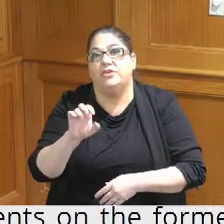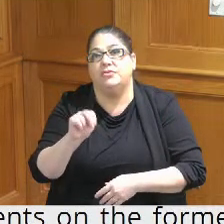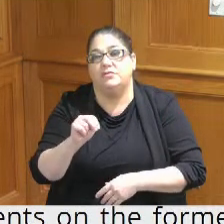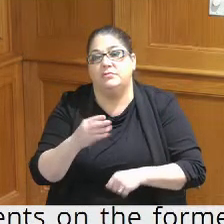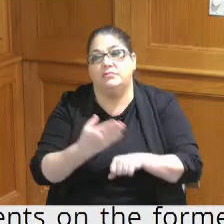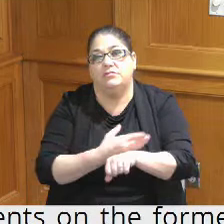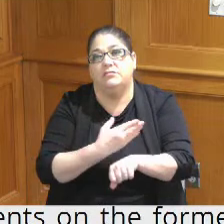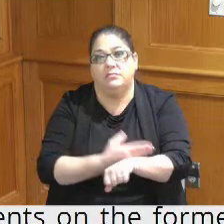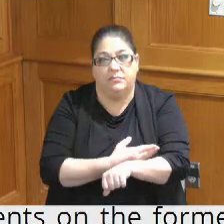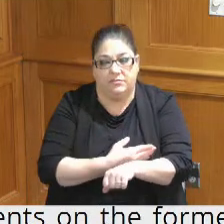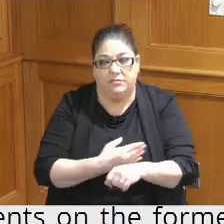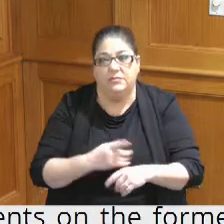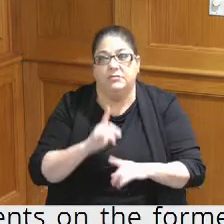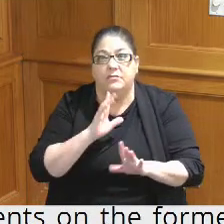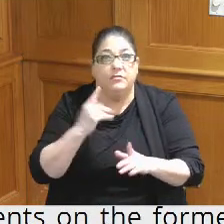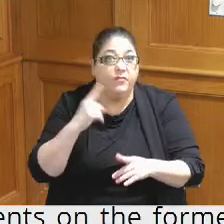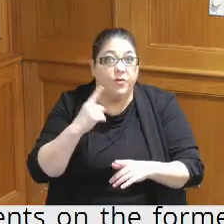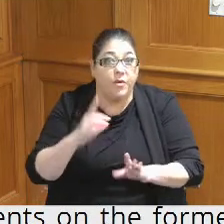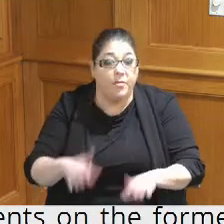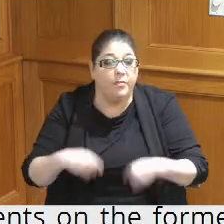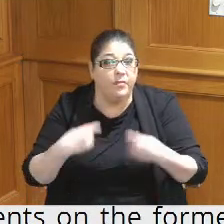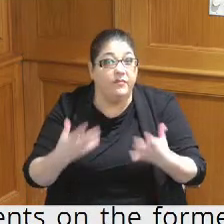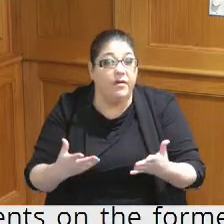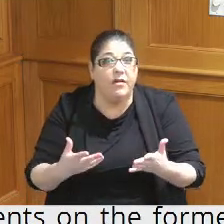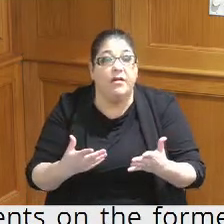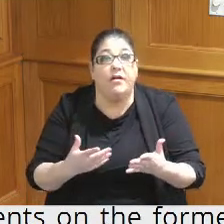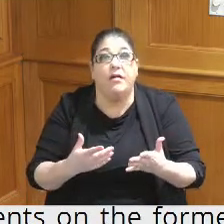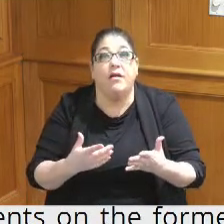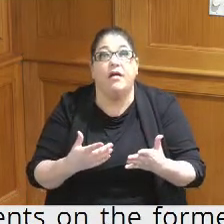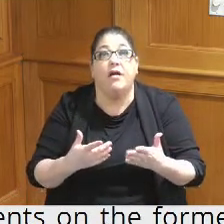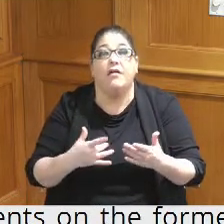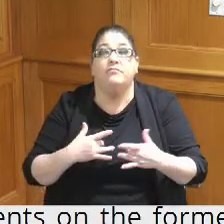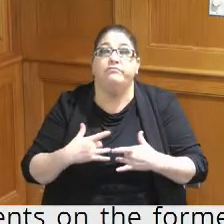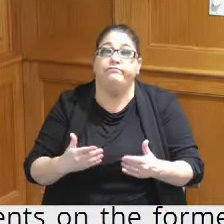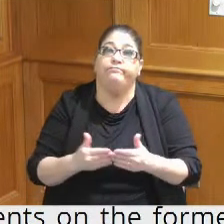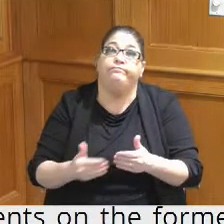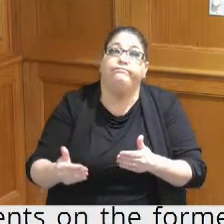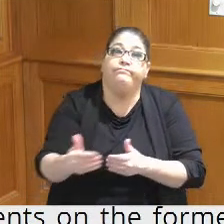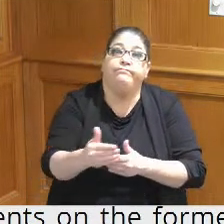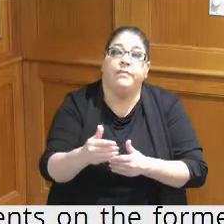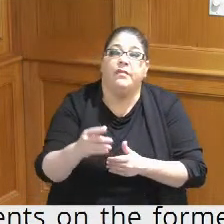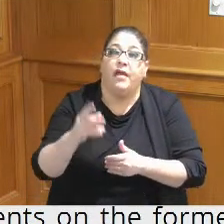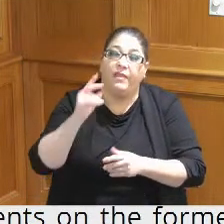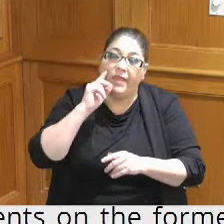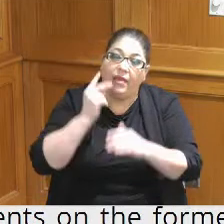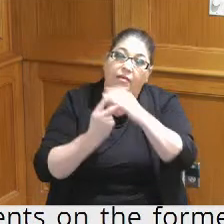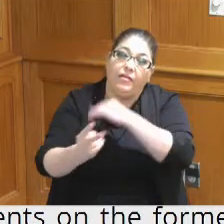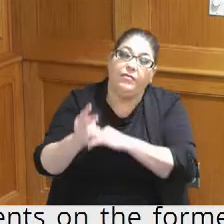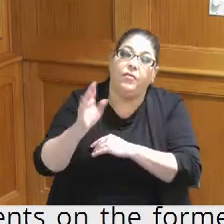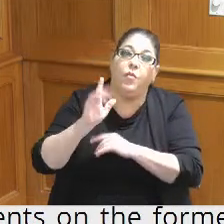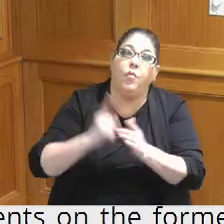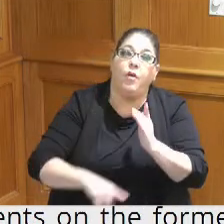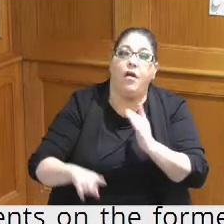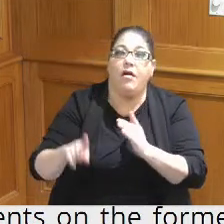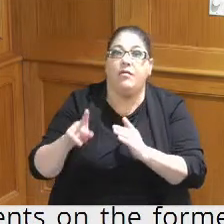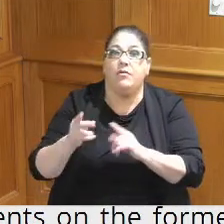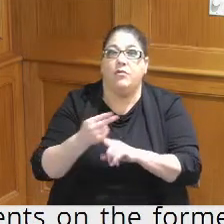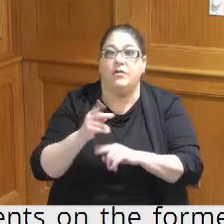to provide some forward Trend forward amenities to the convention center clean up some back of the